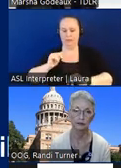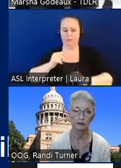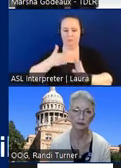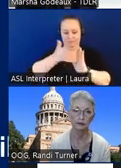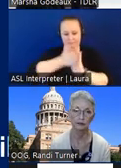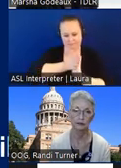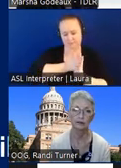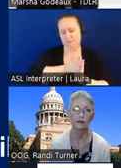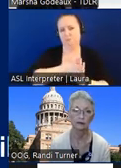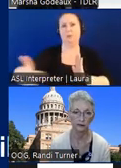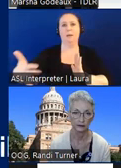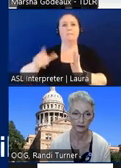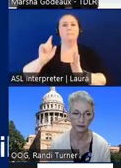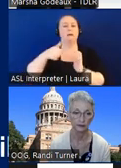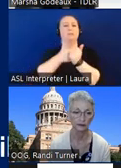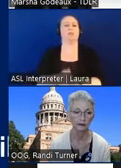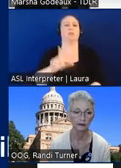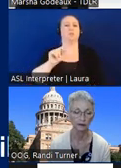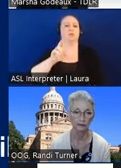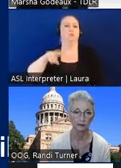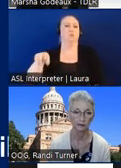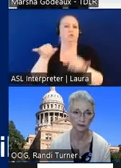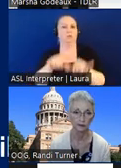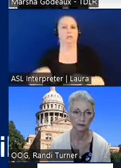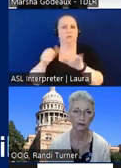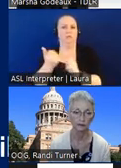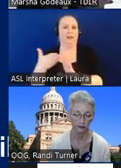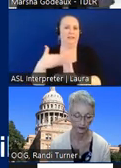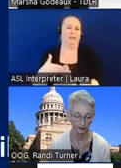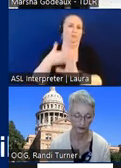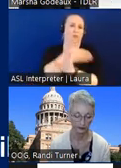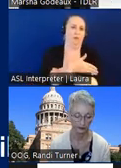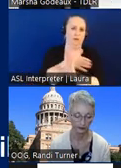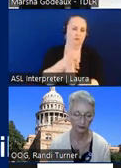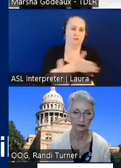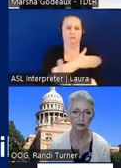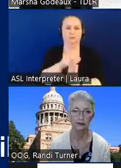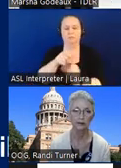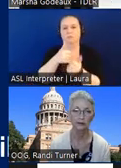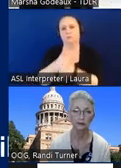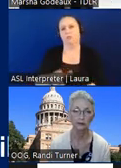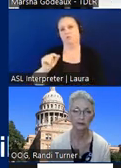has to follow 2022 standards anything construction prior would have to follow the 2012 standards